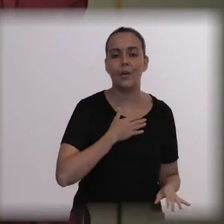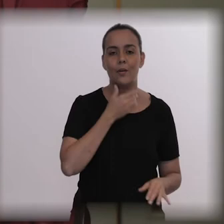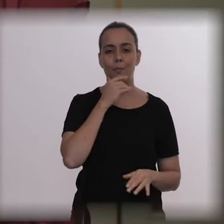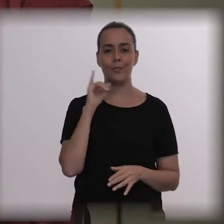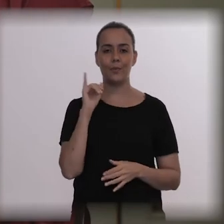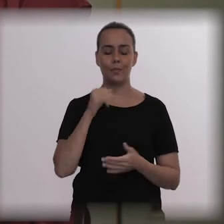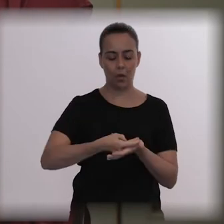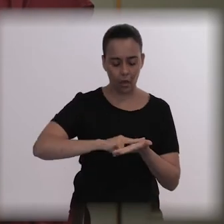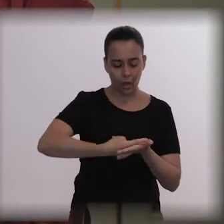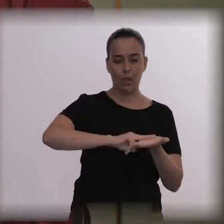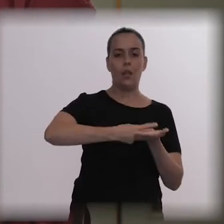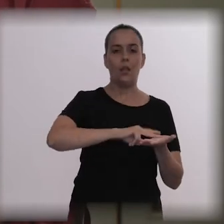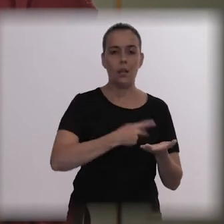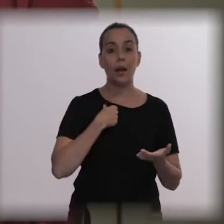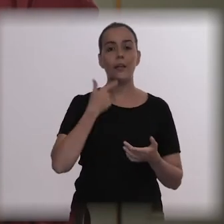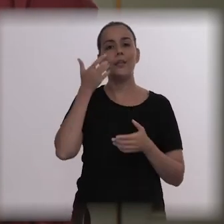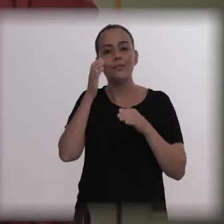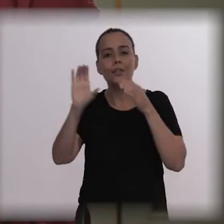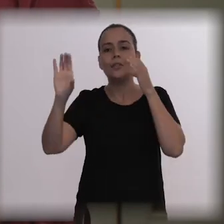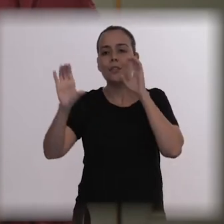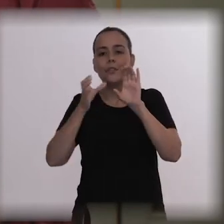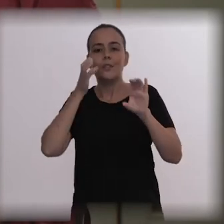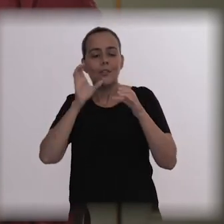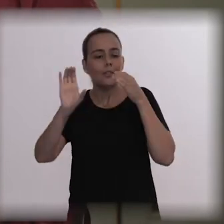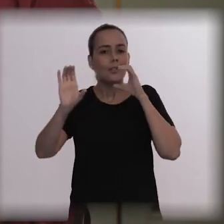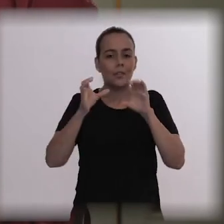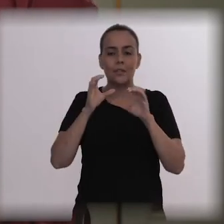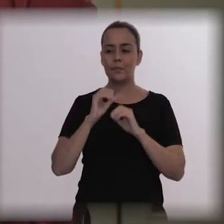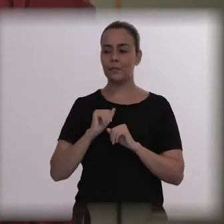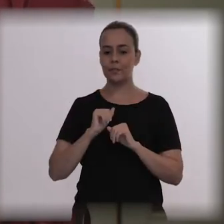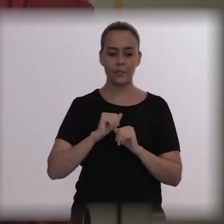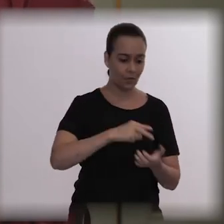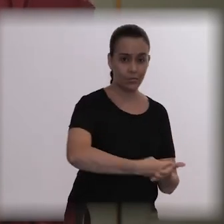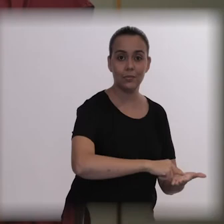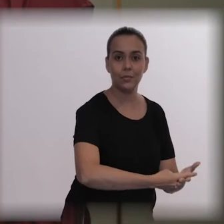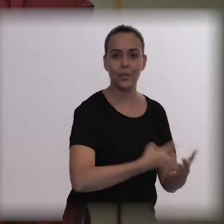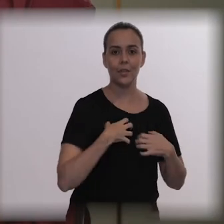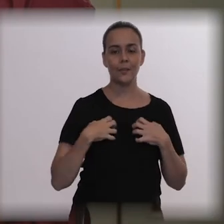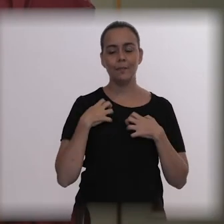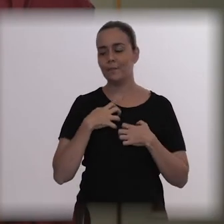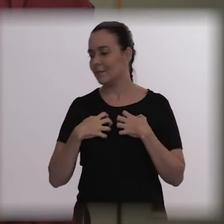And I started again, I started again, I stopped and he moved and it was like that, total agony.